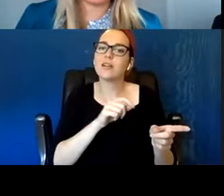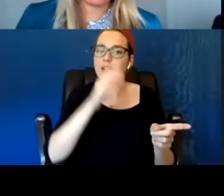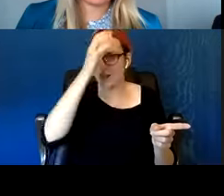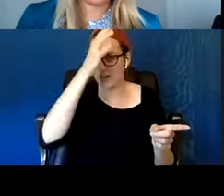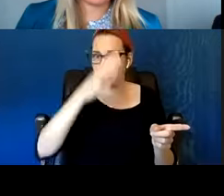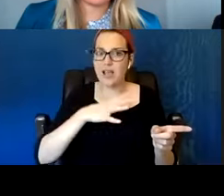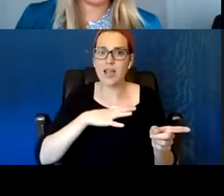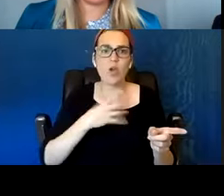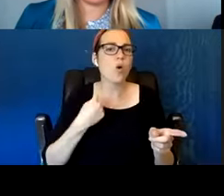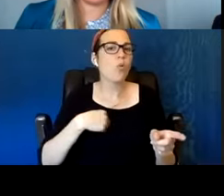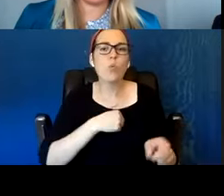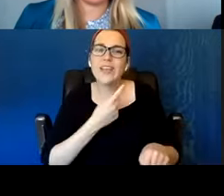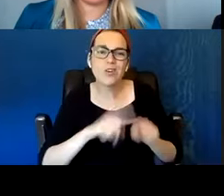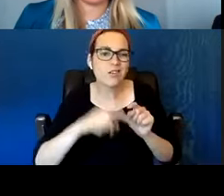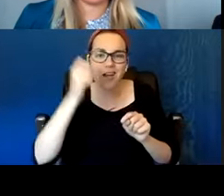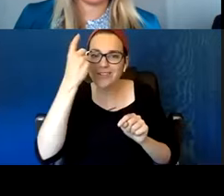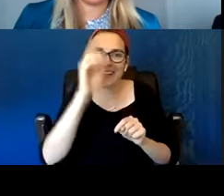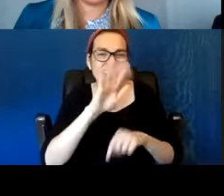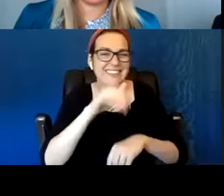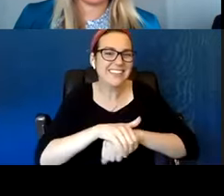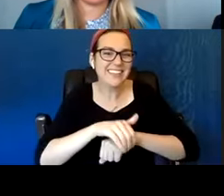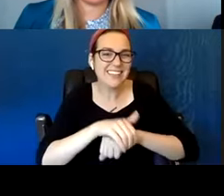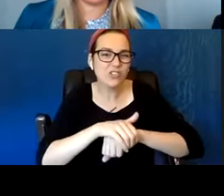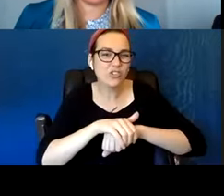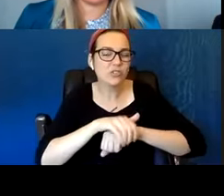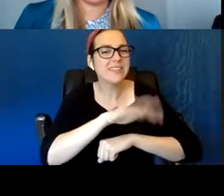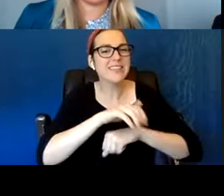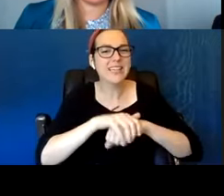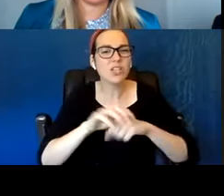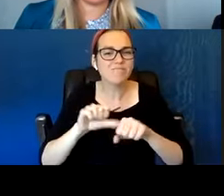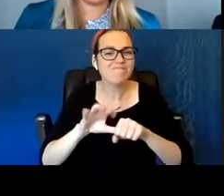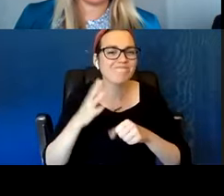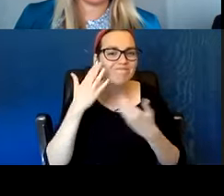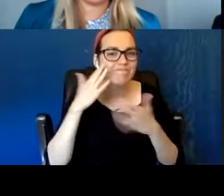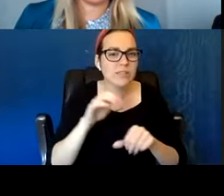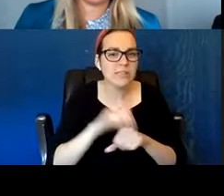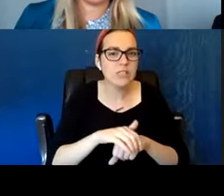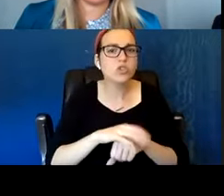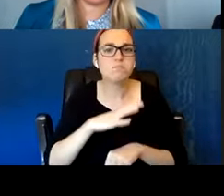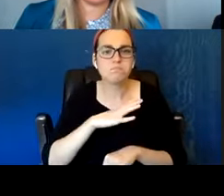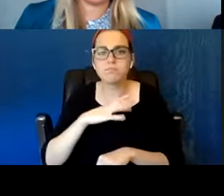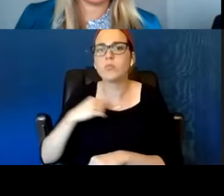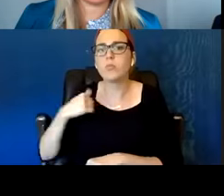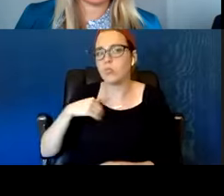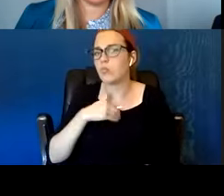And so we literally had to call Oakland PD to come and do a drive by to talk to him